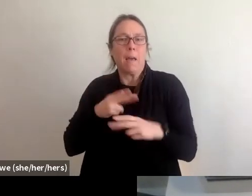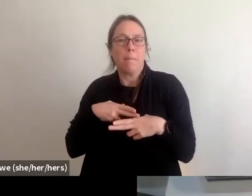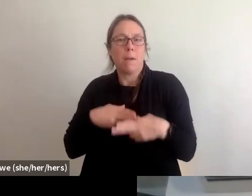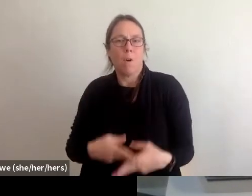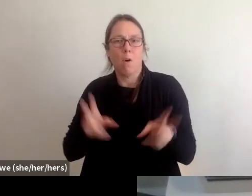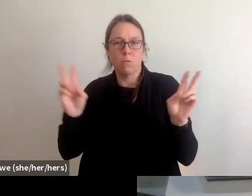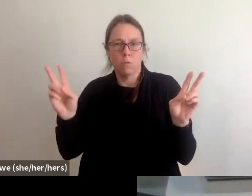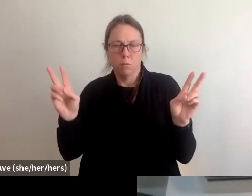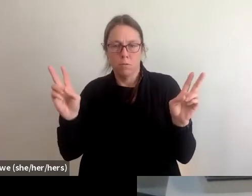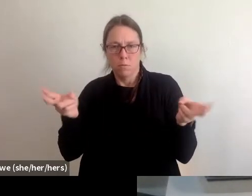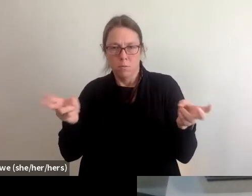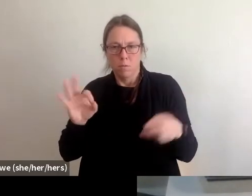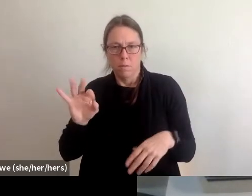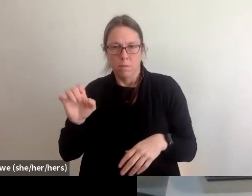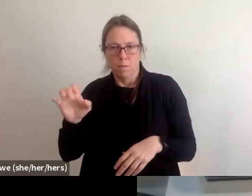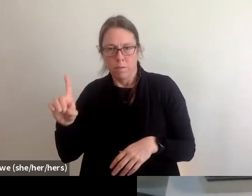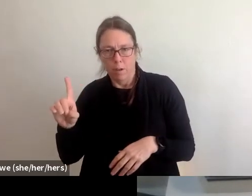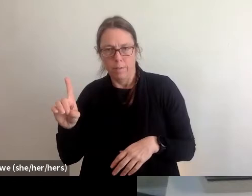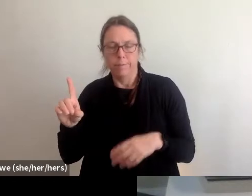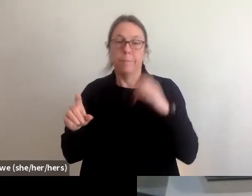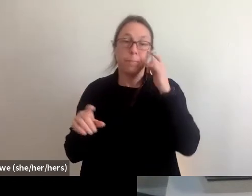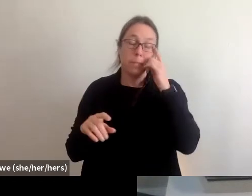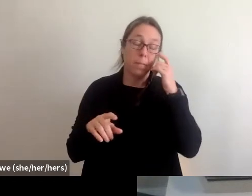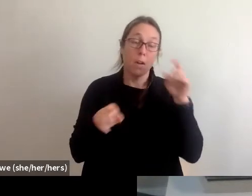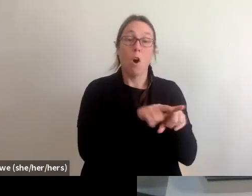Additionally, a lot of folks especially like in indigenous communities